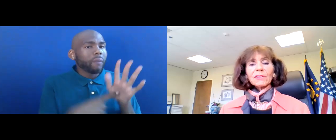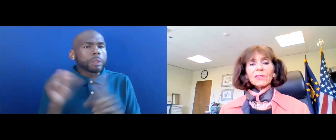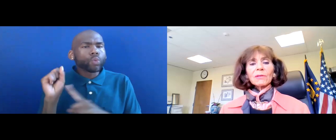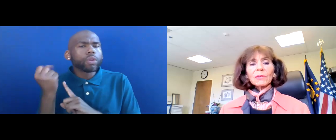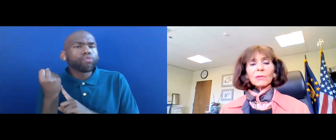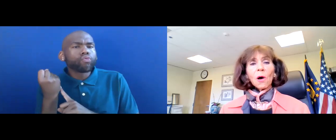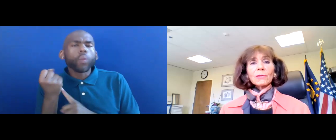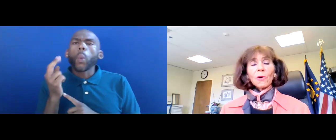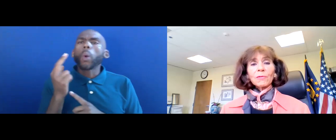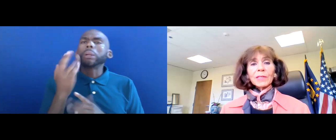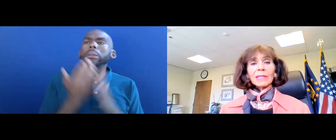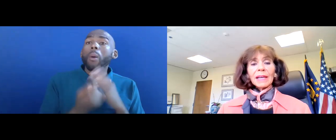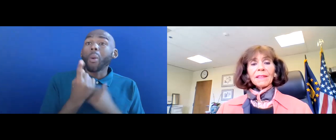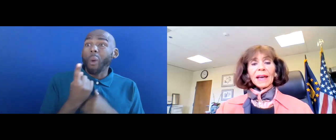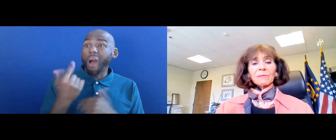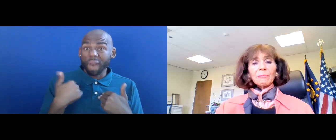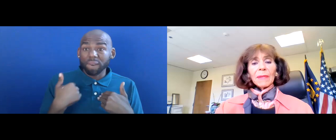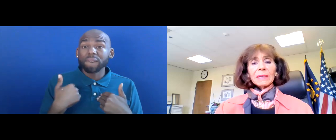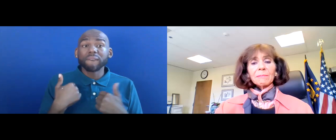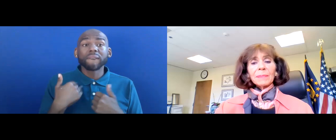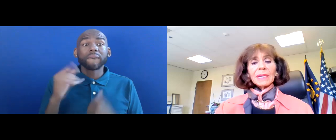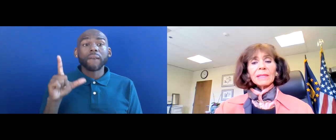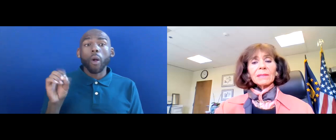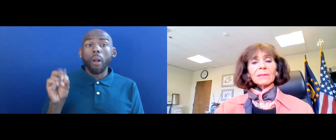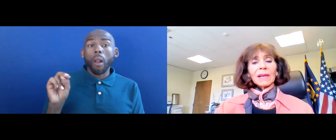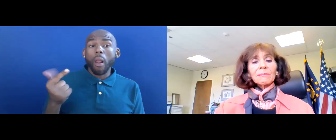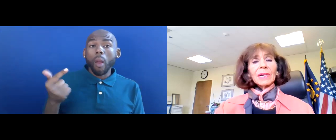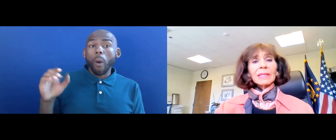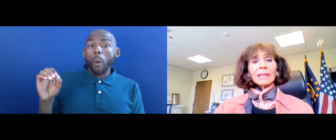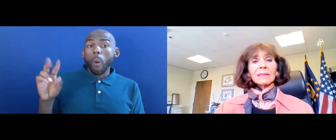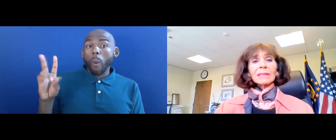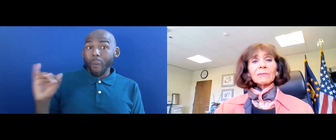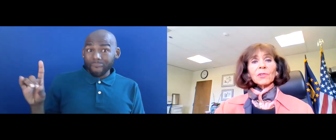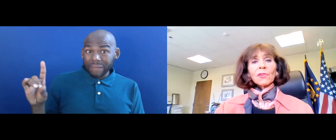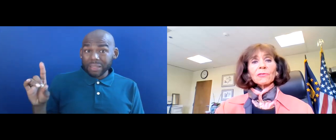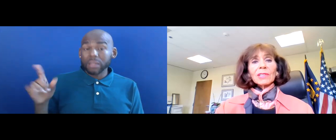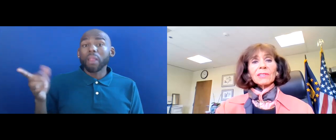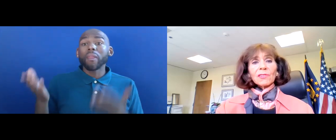HAS LONG COVID THAT MIGHT BE, THAT MIGHT RESULT IN THE